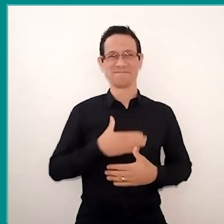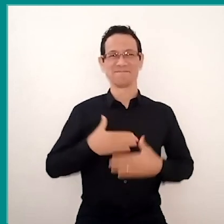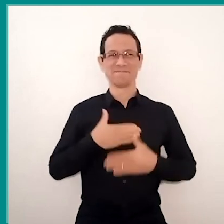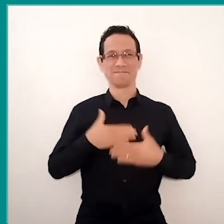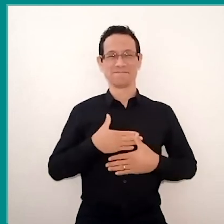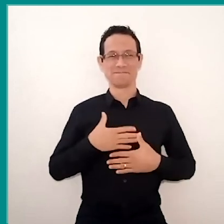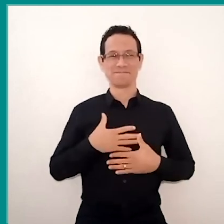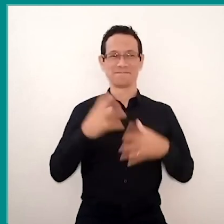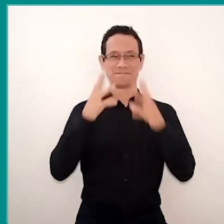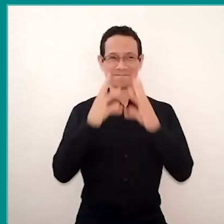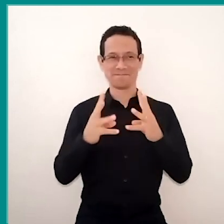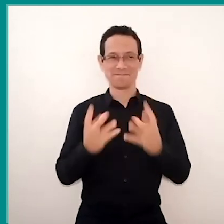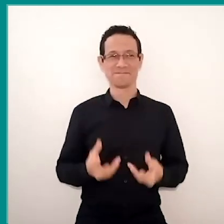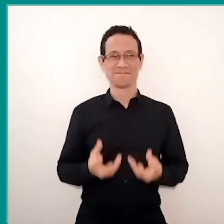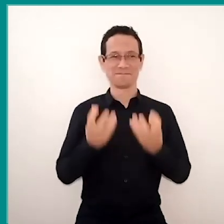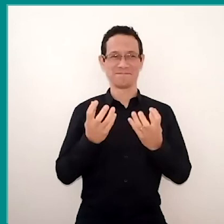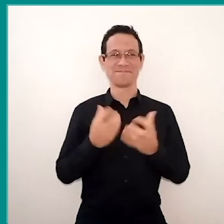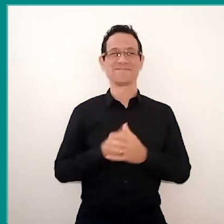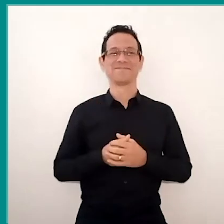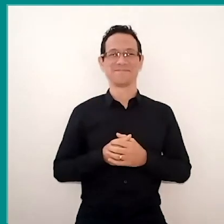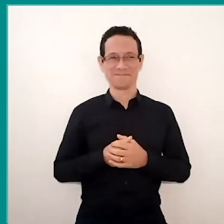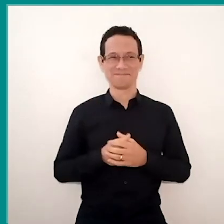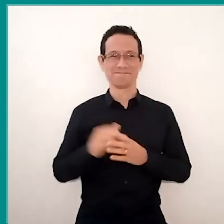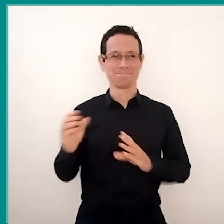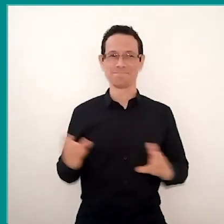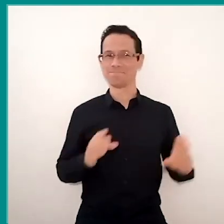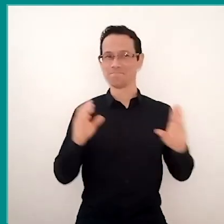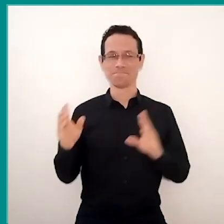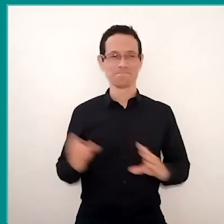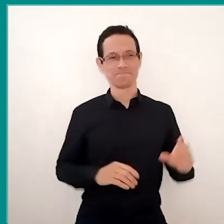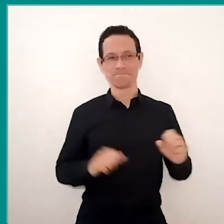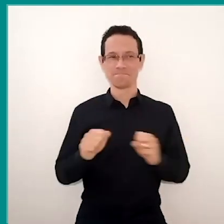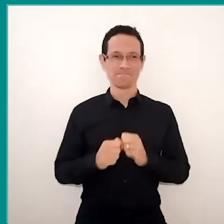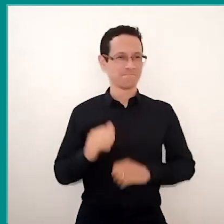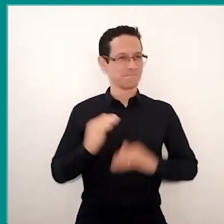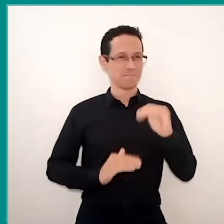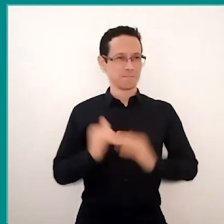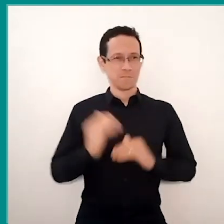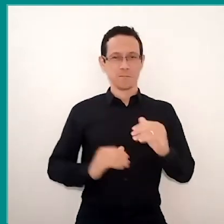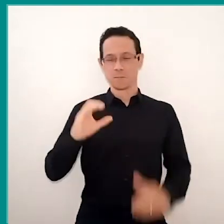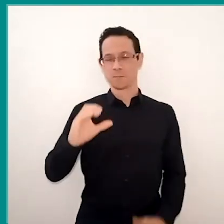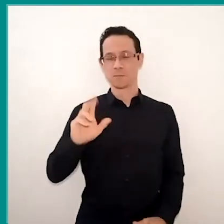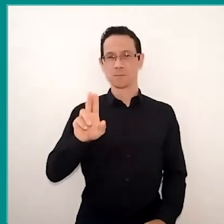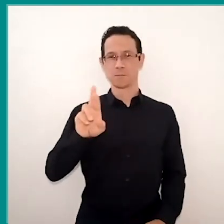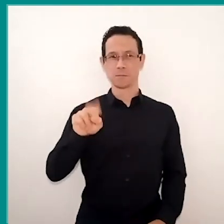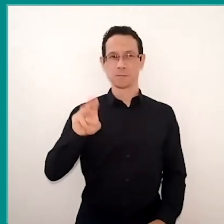the rich production made by you at Curumim, at Sesc also in a broader way,